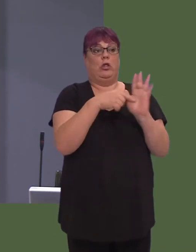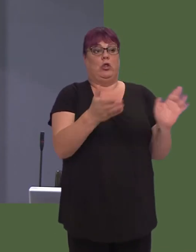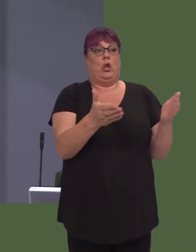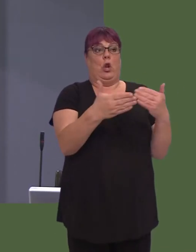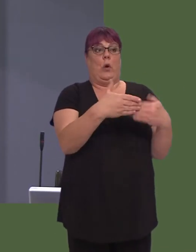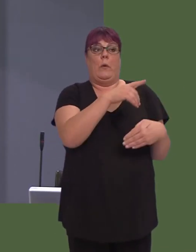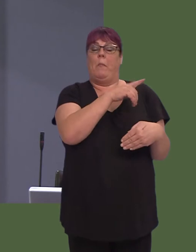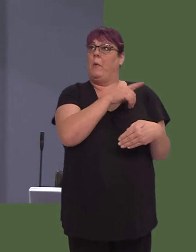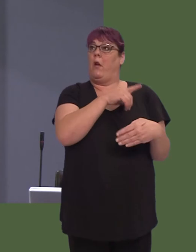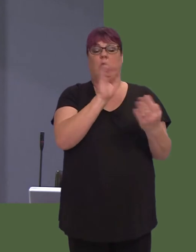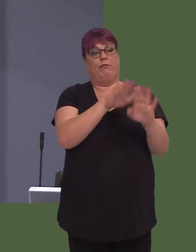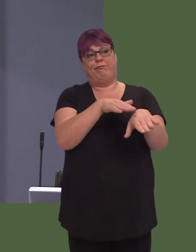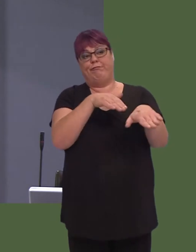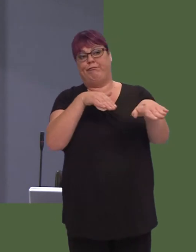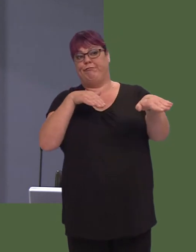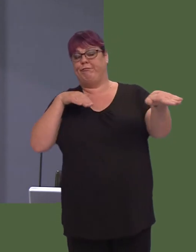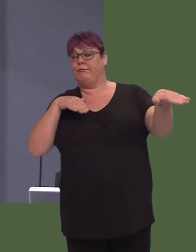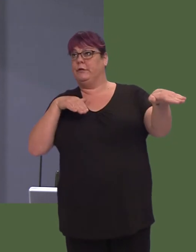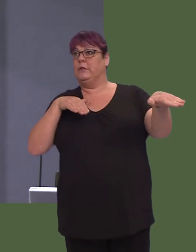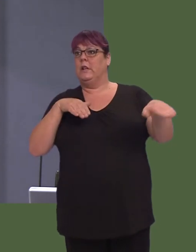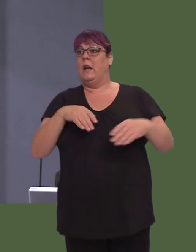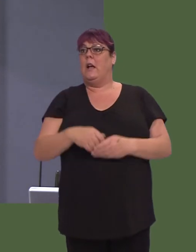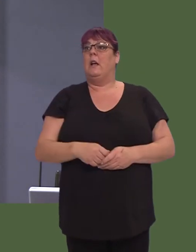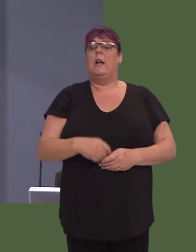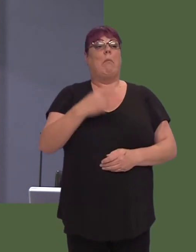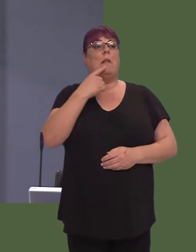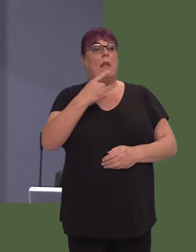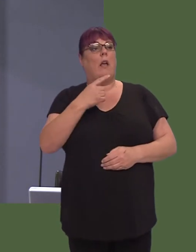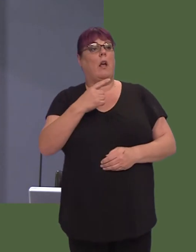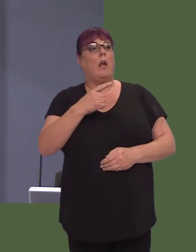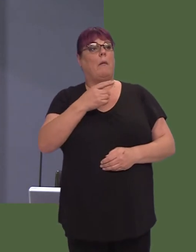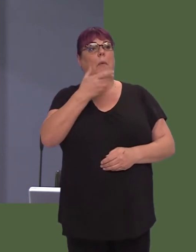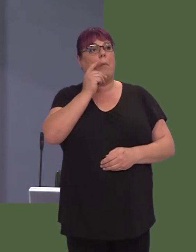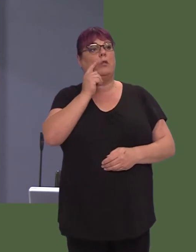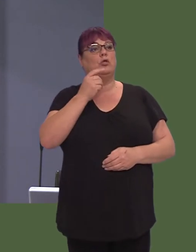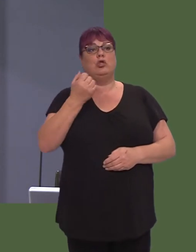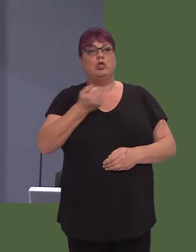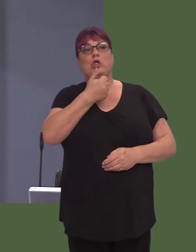area, and they're trying to say that people need to get out of their cars, something that I would agree with.